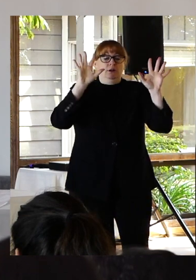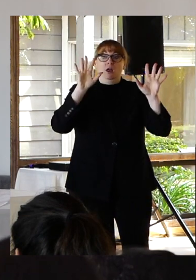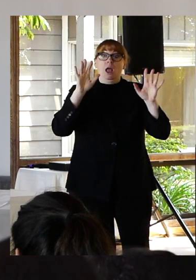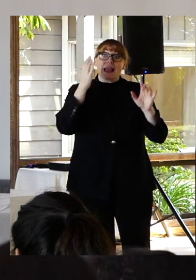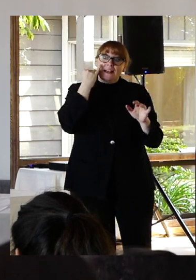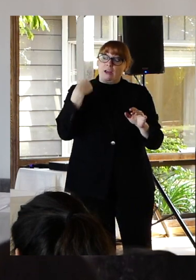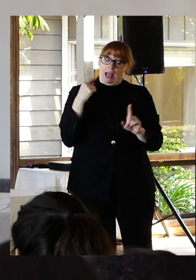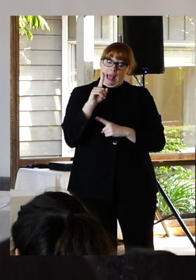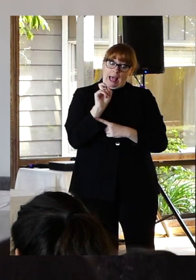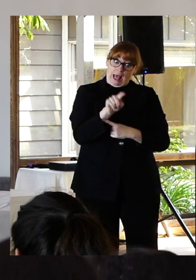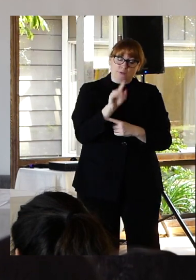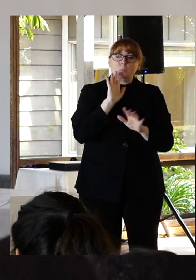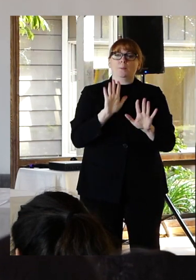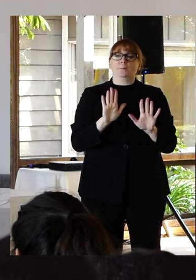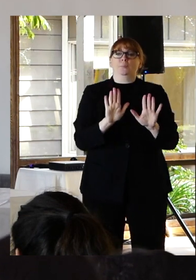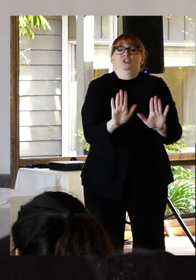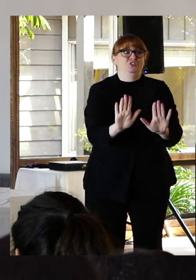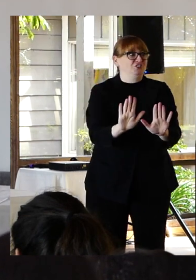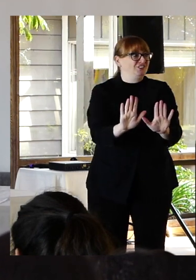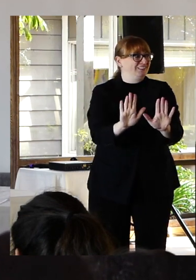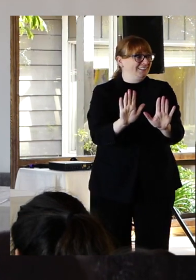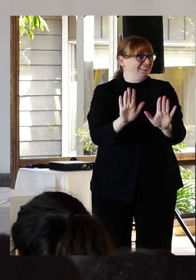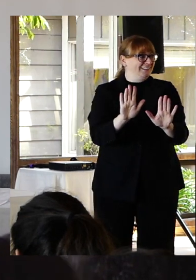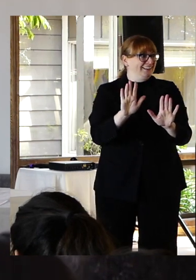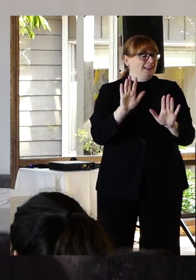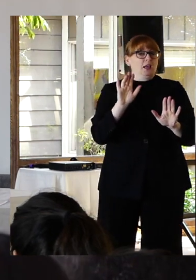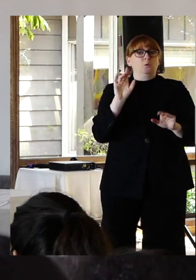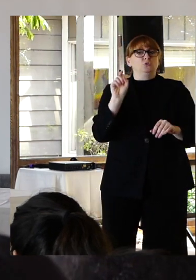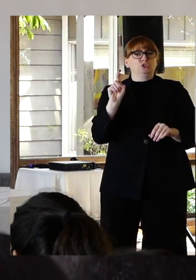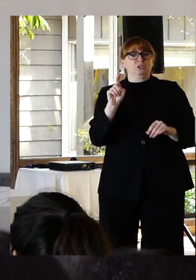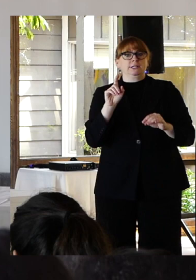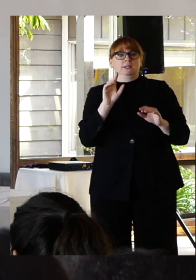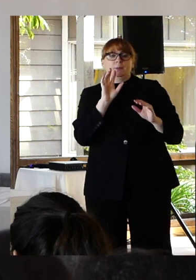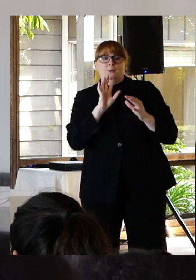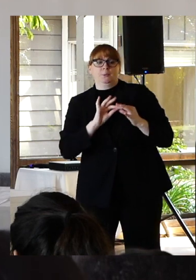it's something to be whispered about in analogies and metaphors behind